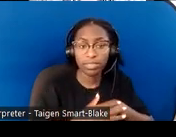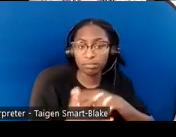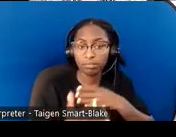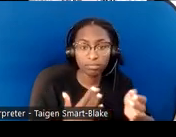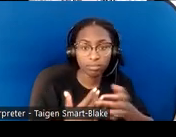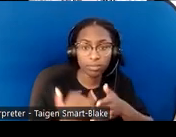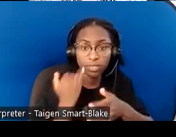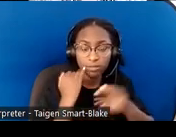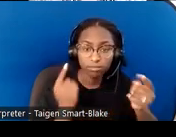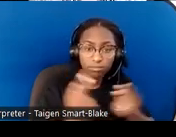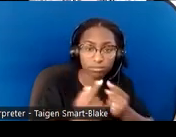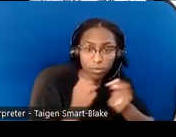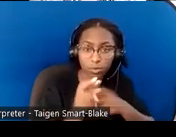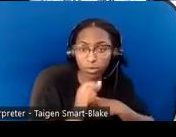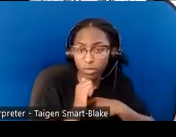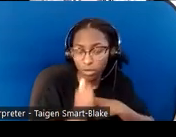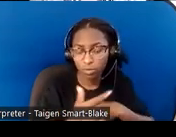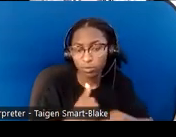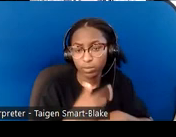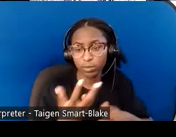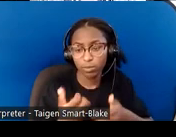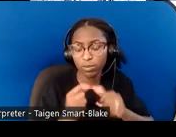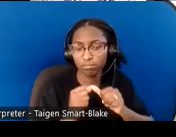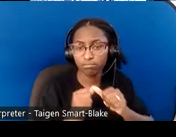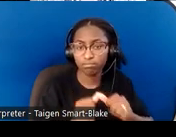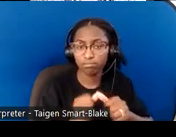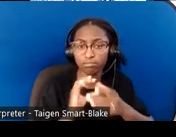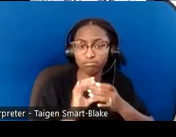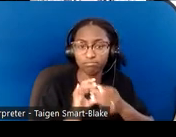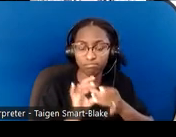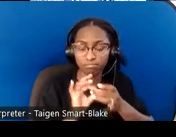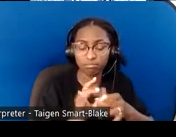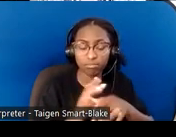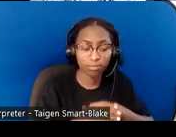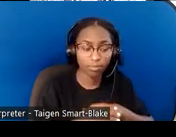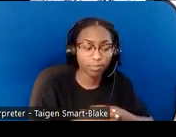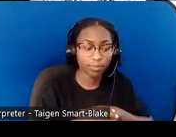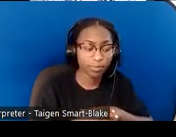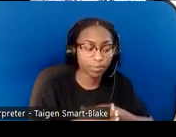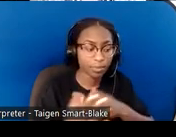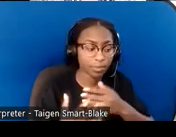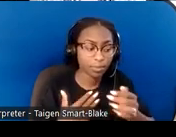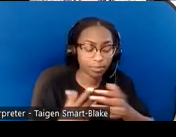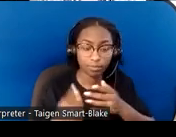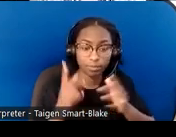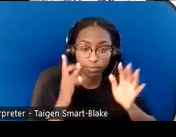we want to be in touch with you, so whatever you decide is a next step for you